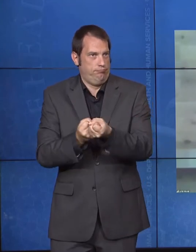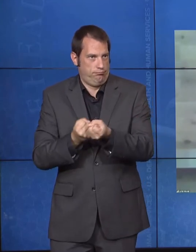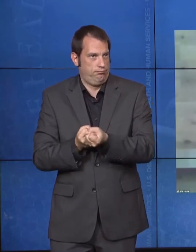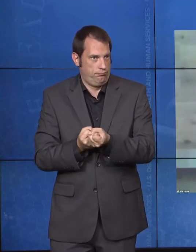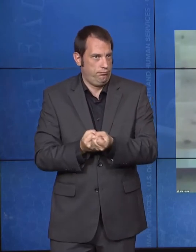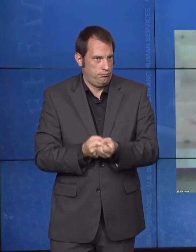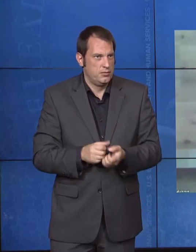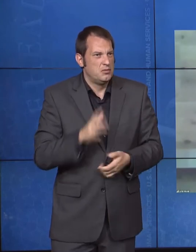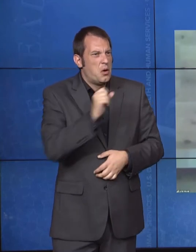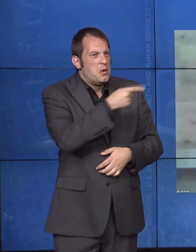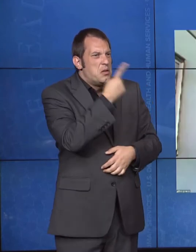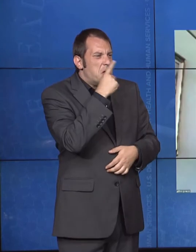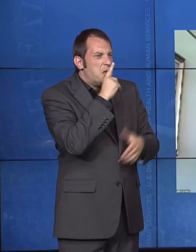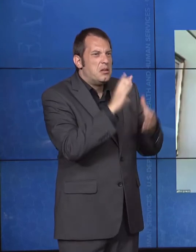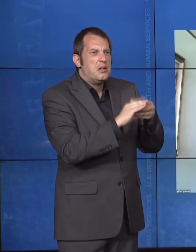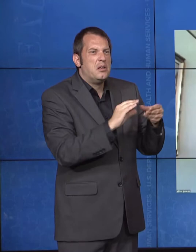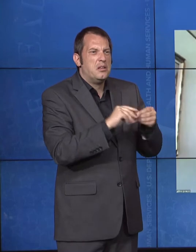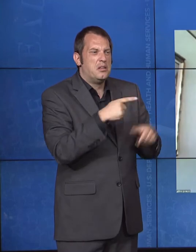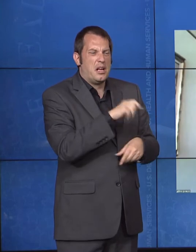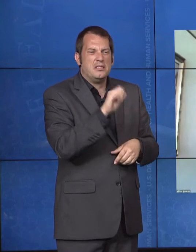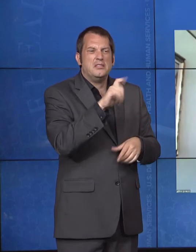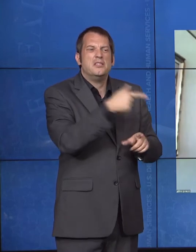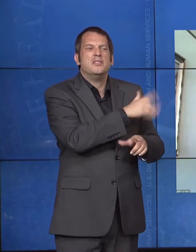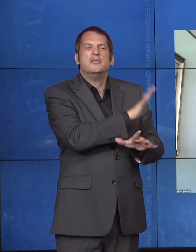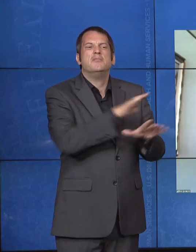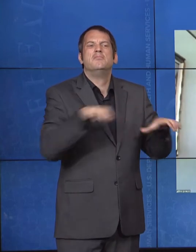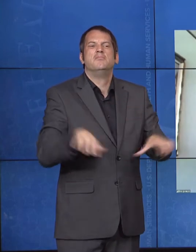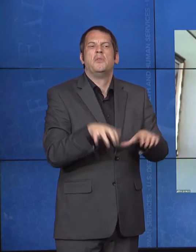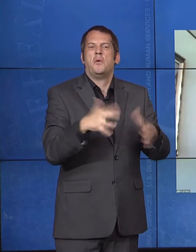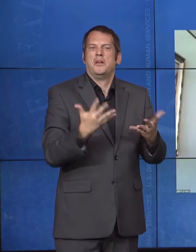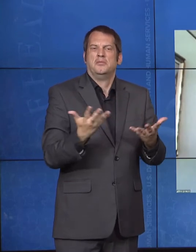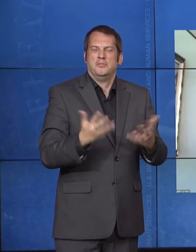Lynn Johnson: Thank you, Julie. And this is a fantastic opportunity to talk to you